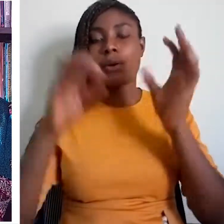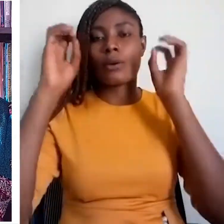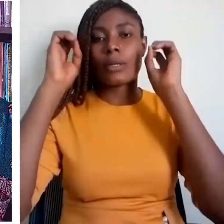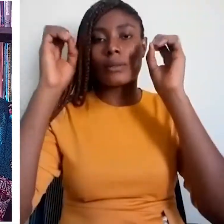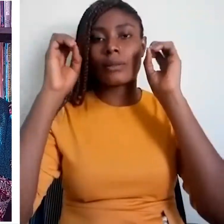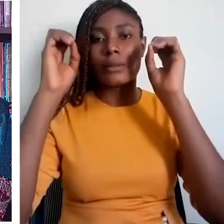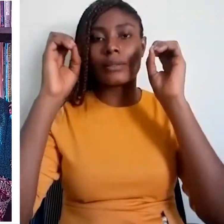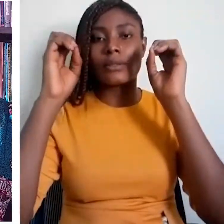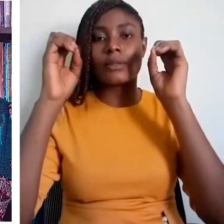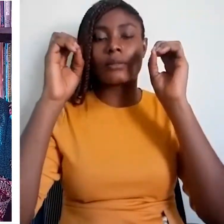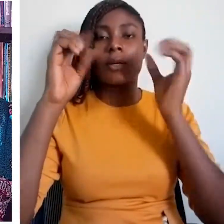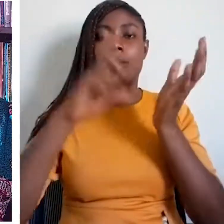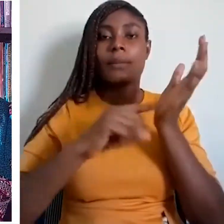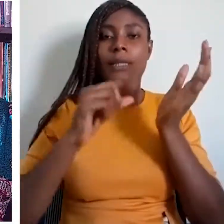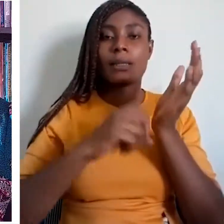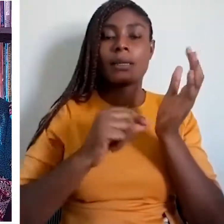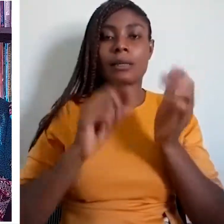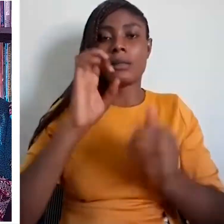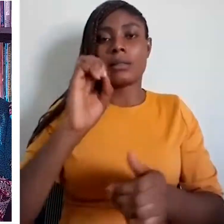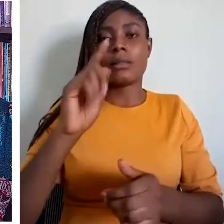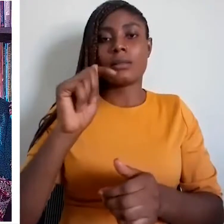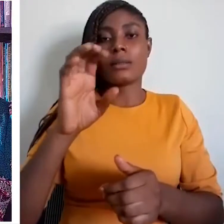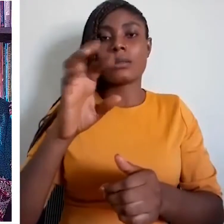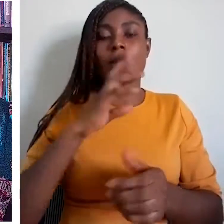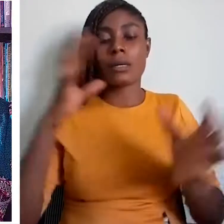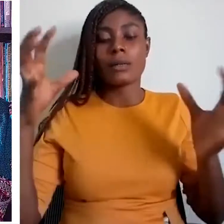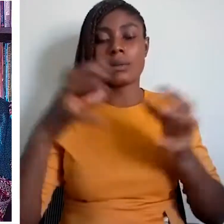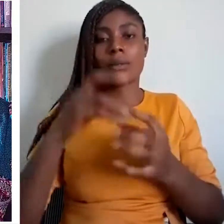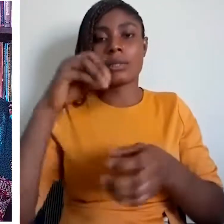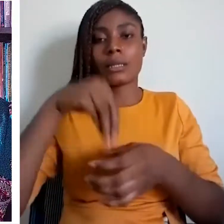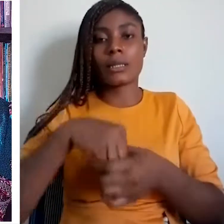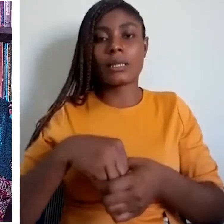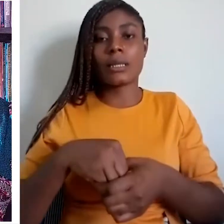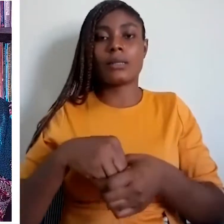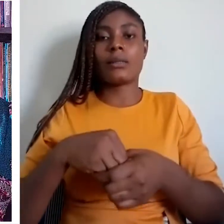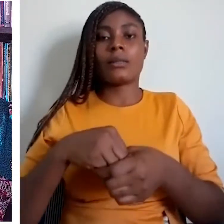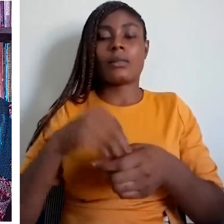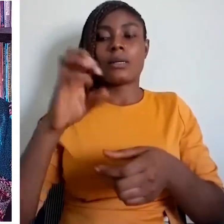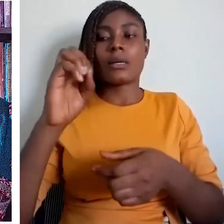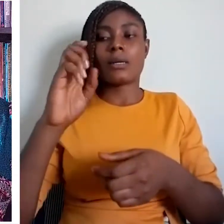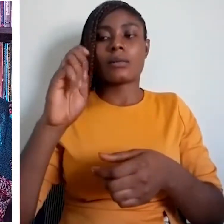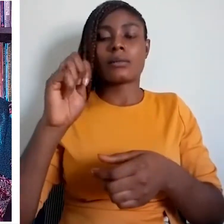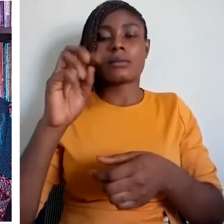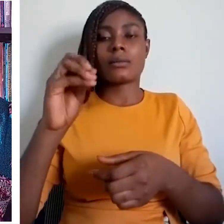Official languages have legal backing to be used in countries or in specific areas.